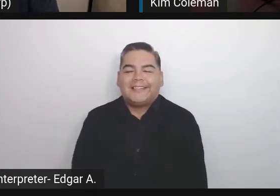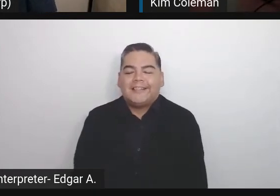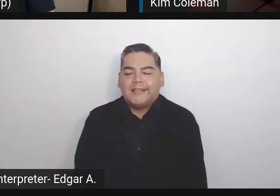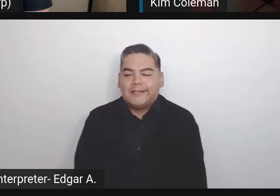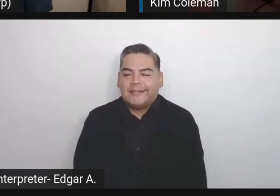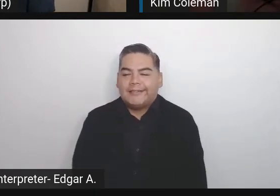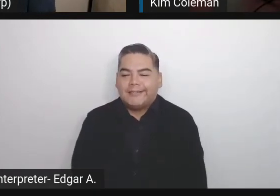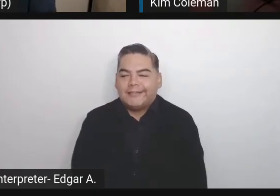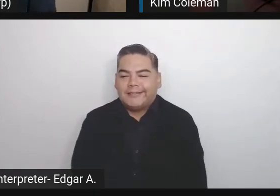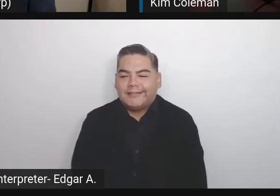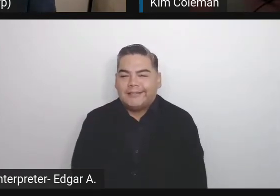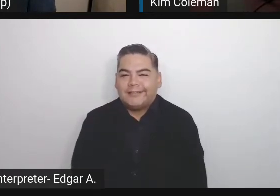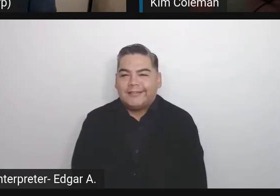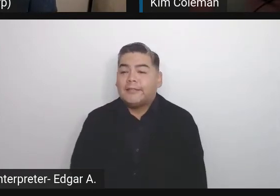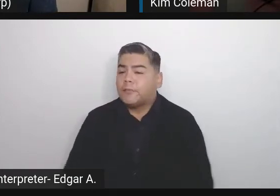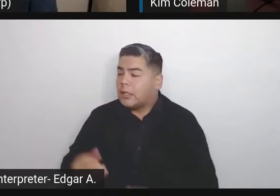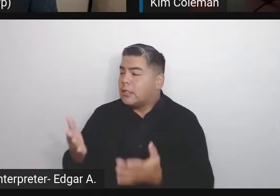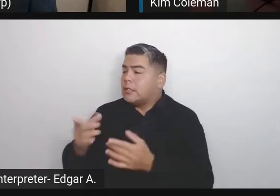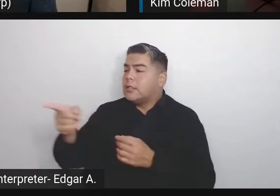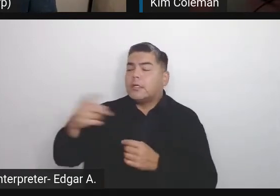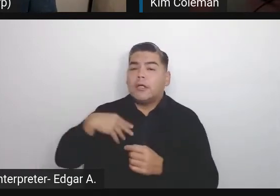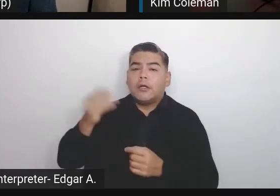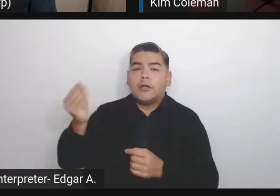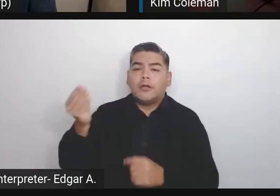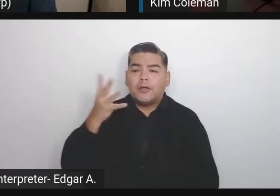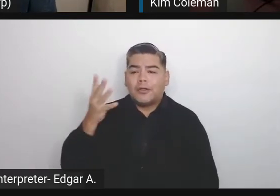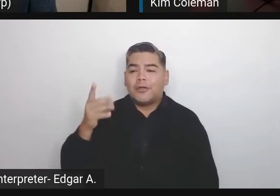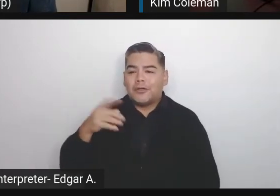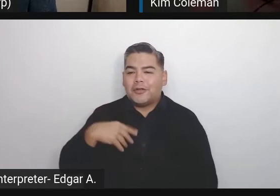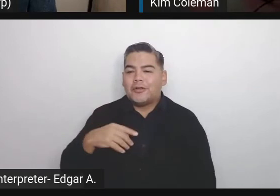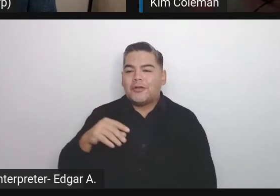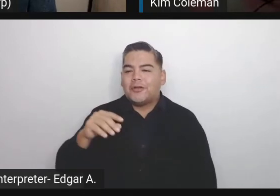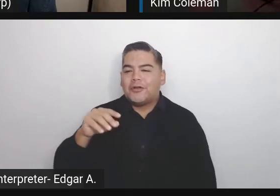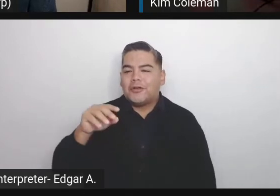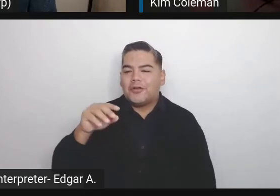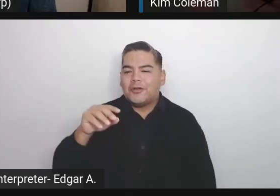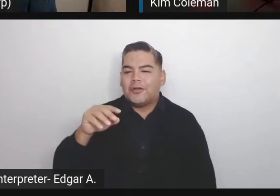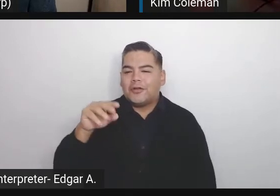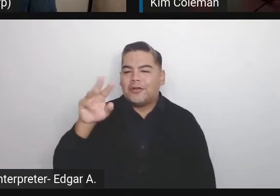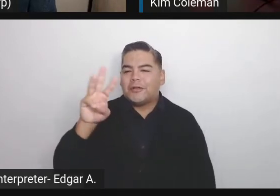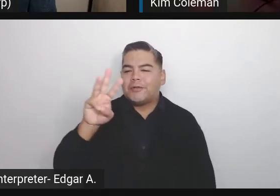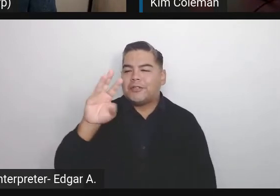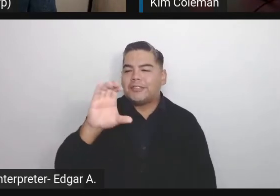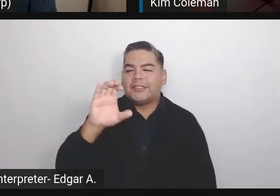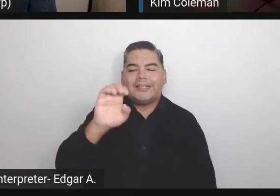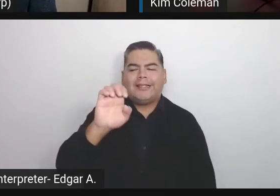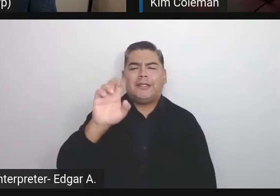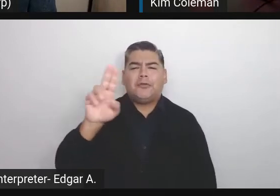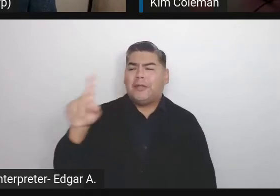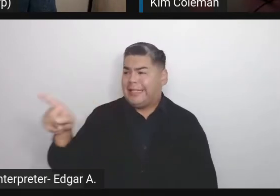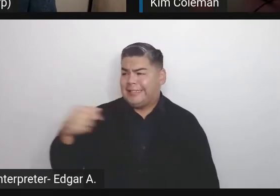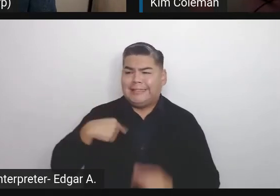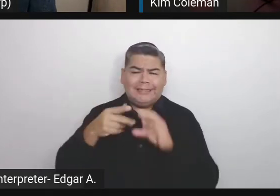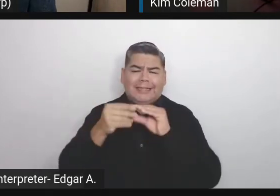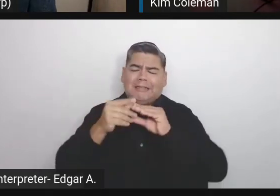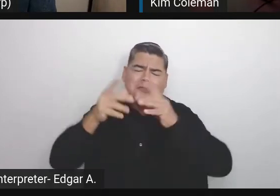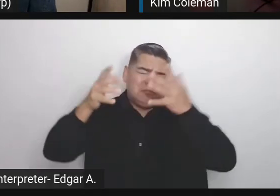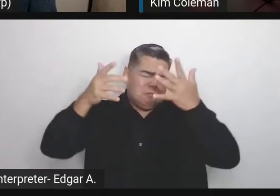Our producer here said that WordCamp EU was amazing. More votes for that. I'm sure there'll be more to come. I really missed it.